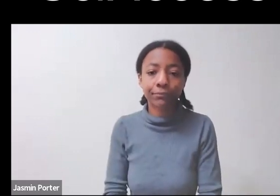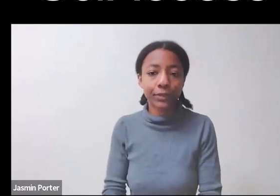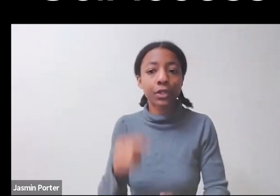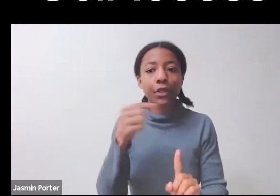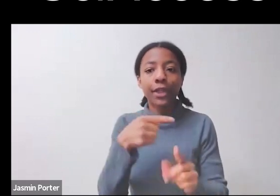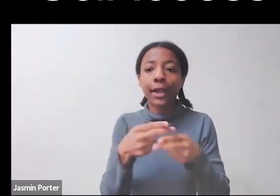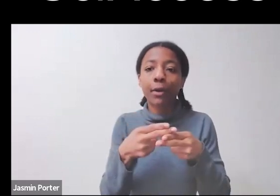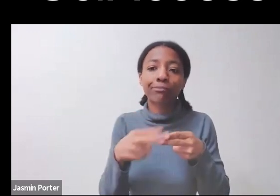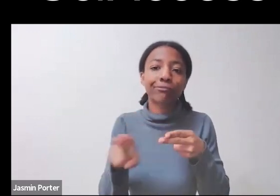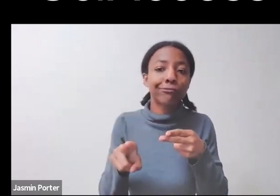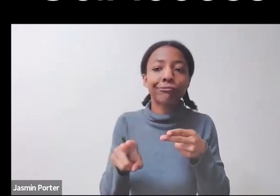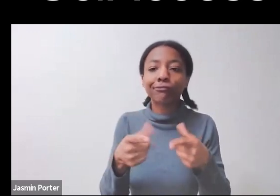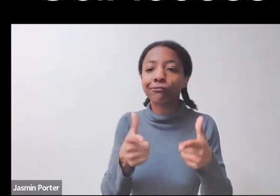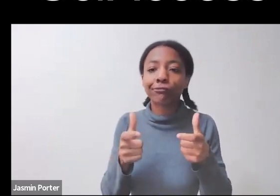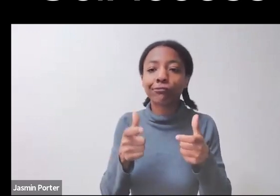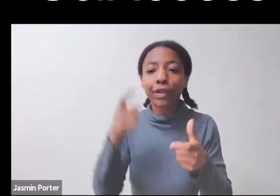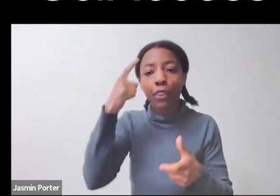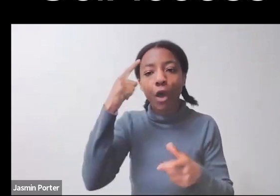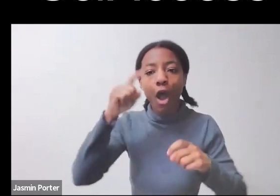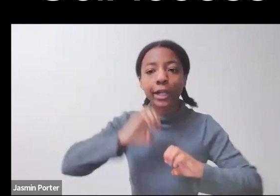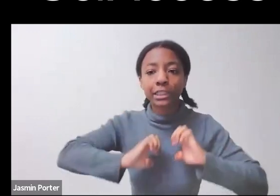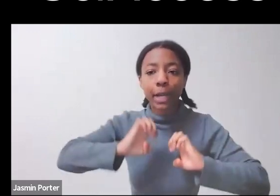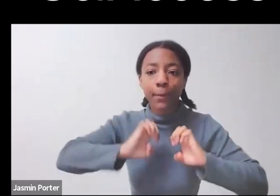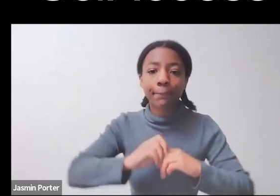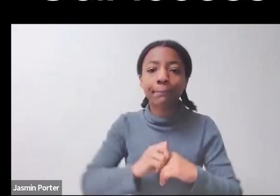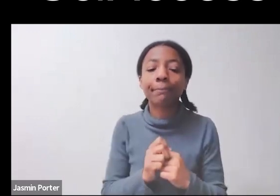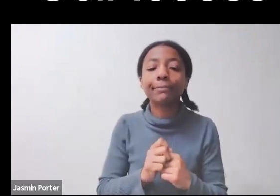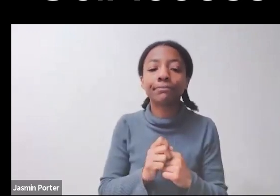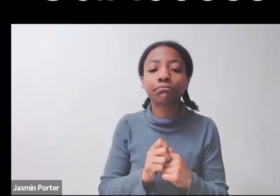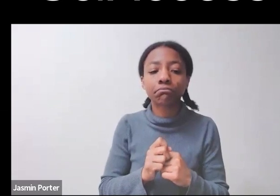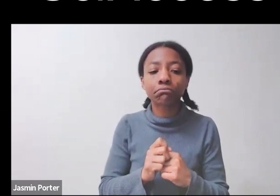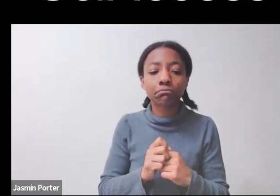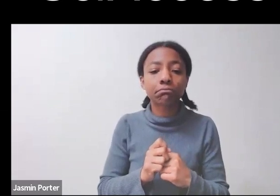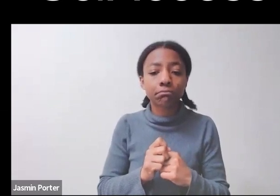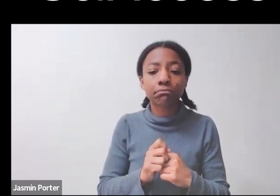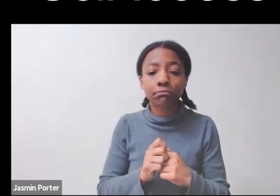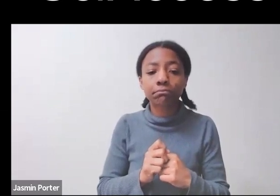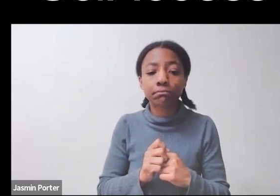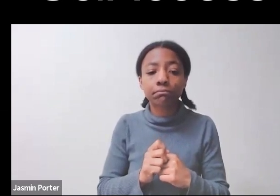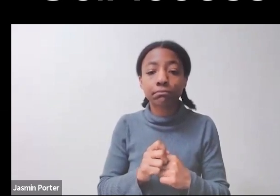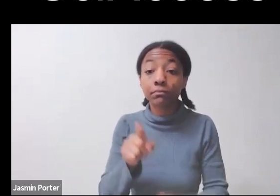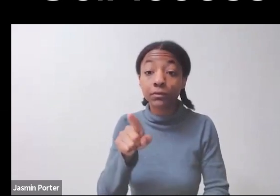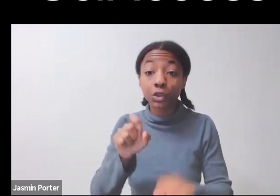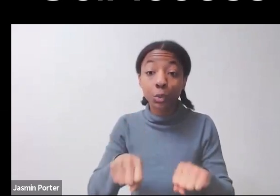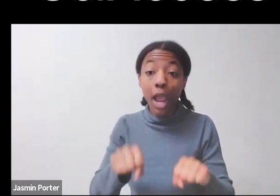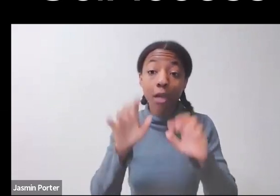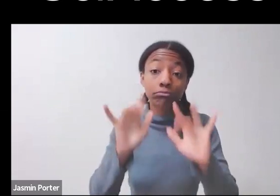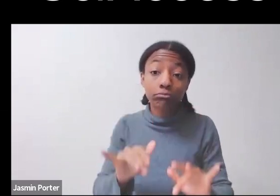for folks to think about, and if you can, feel free to jot down your thoughts, but if you were to think